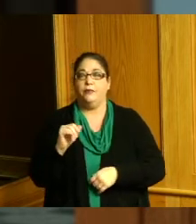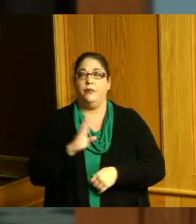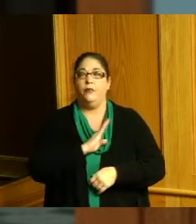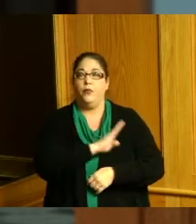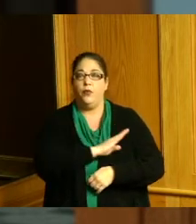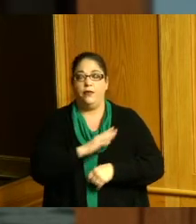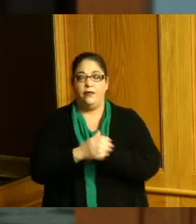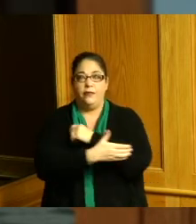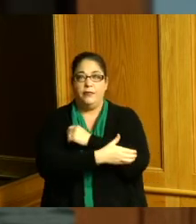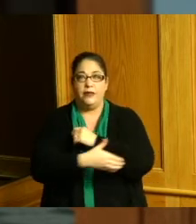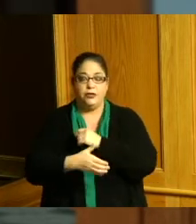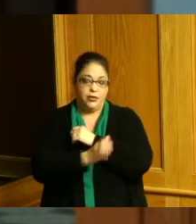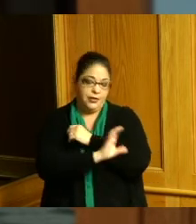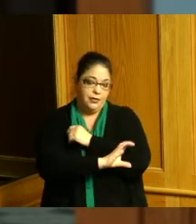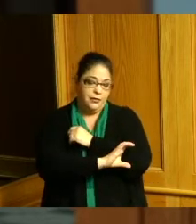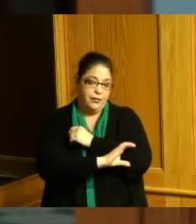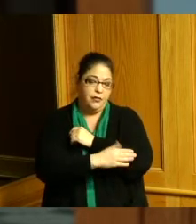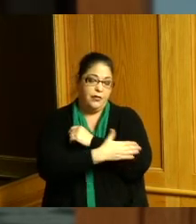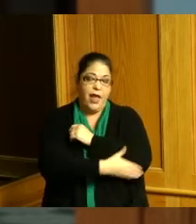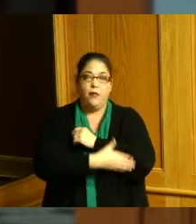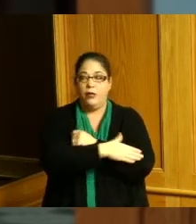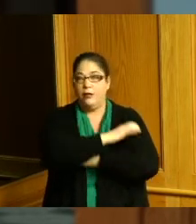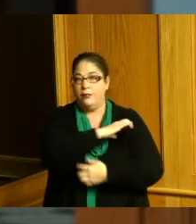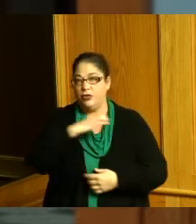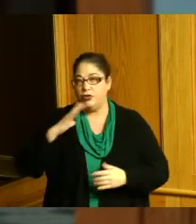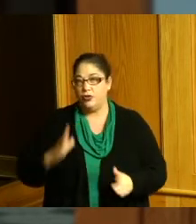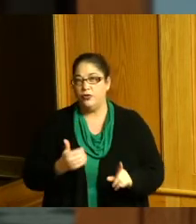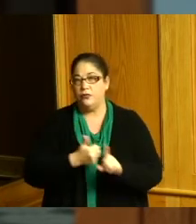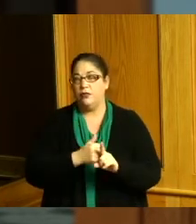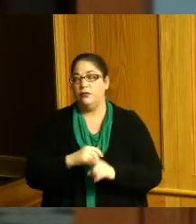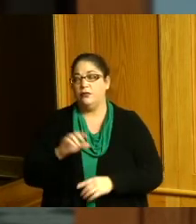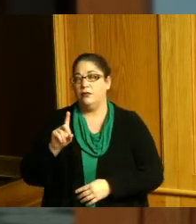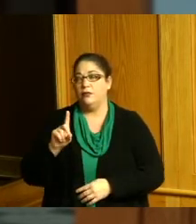the Board of Trustees of delhi township and the Board of Oak Hills Local School District